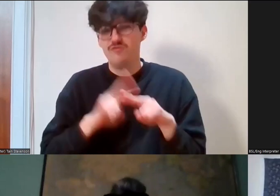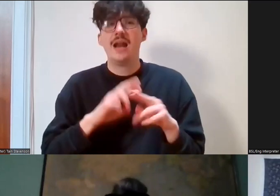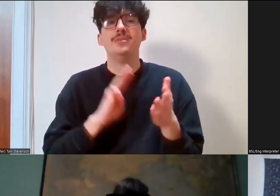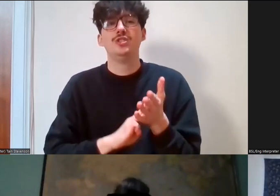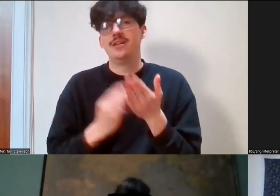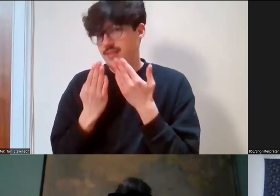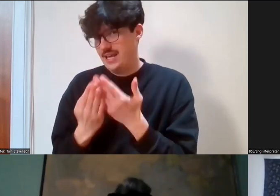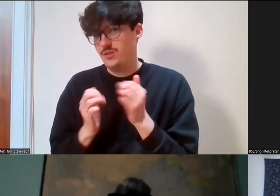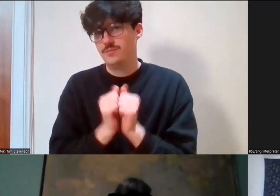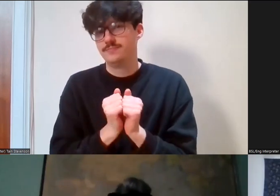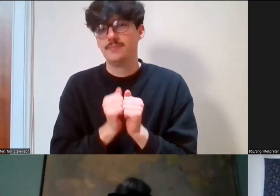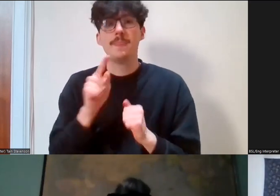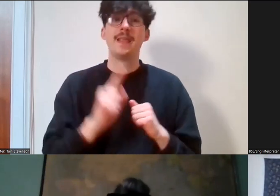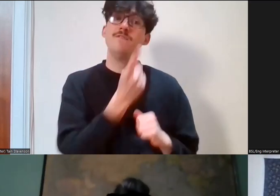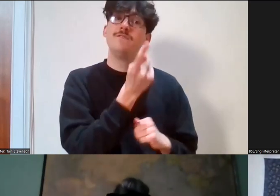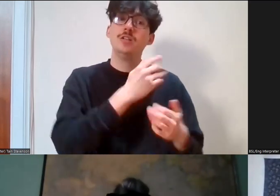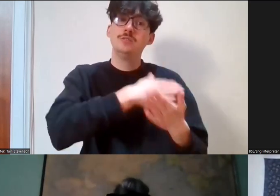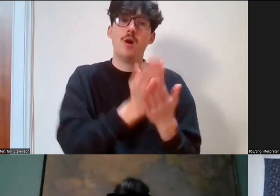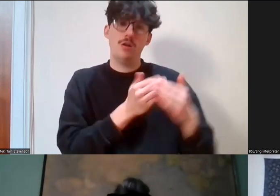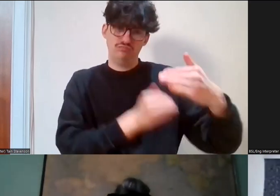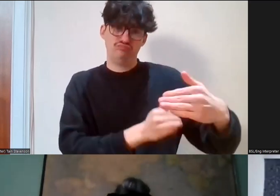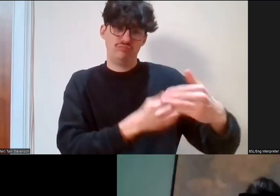That's the end of our first part of this workshop, we're going to